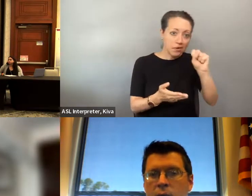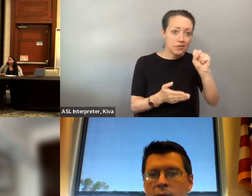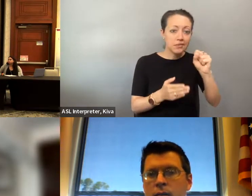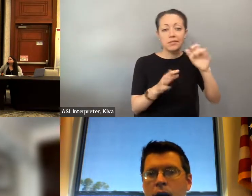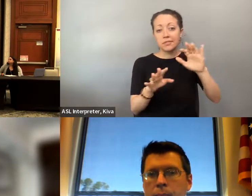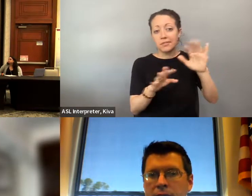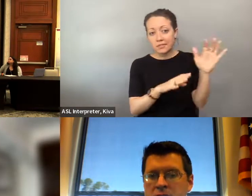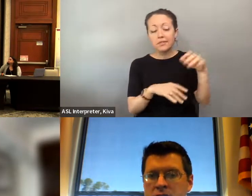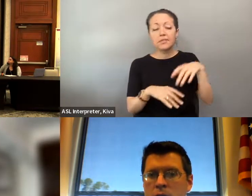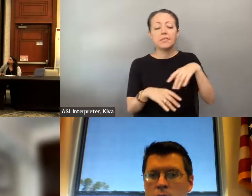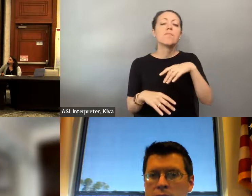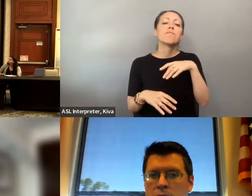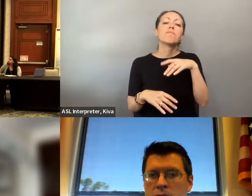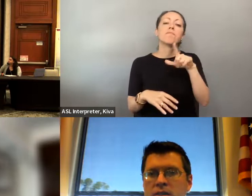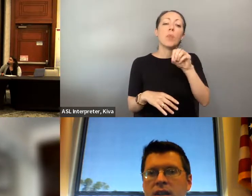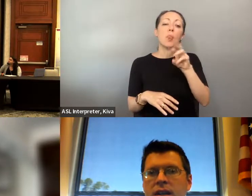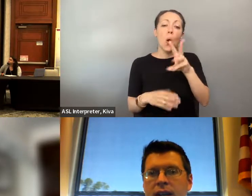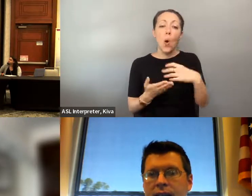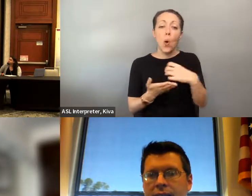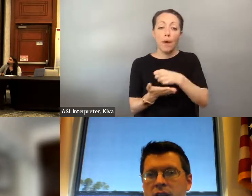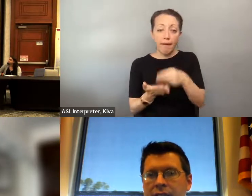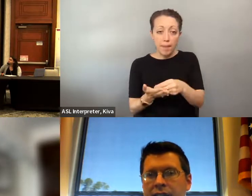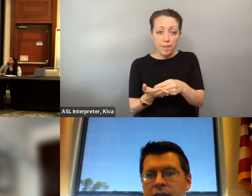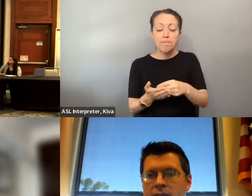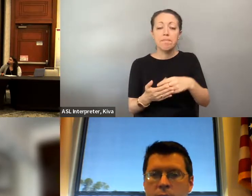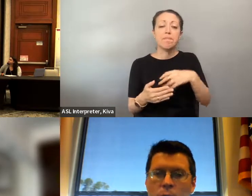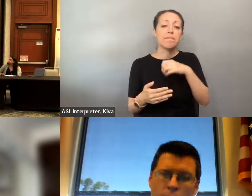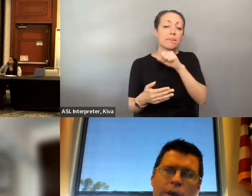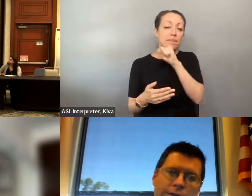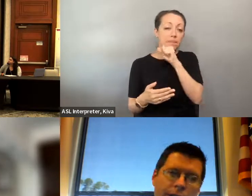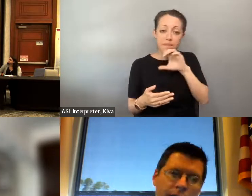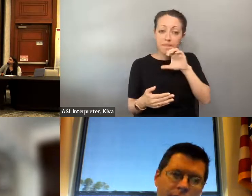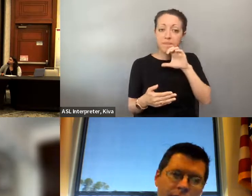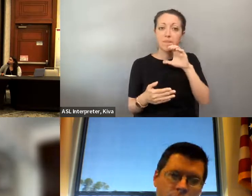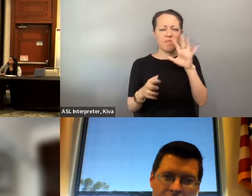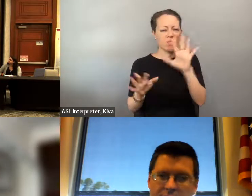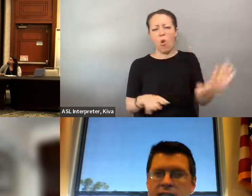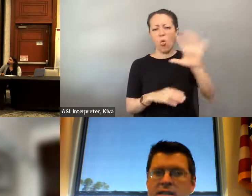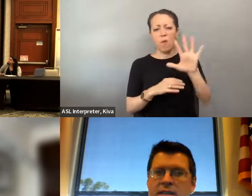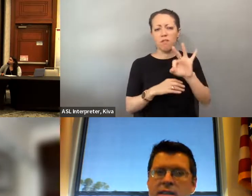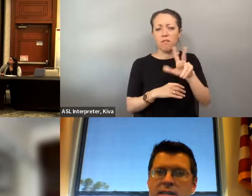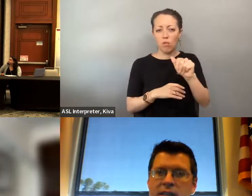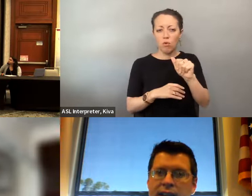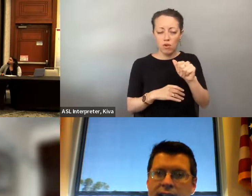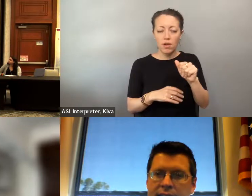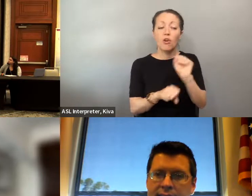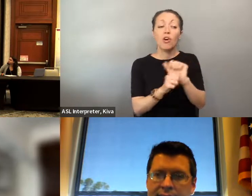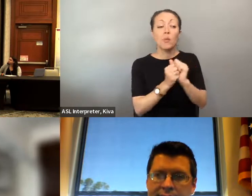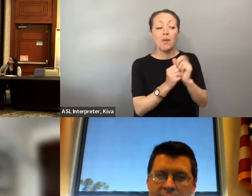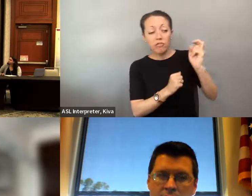the funding, statewide funding for transportation services for people with disabilities. Low income populations in